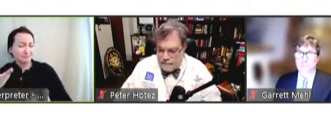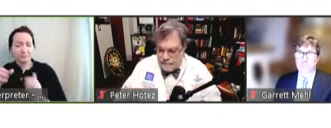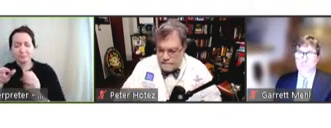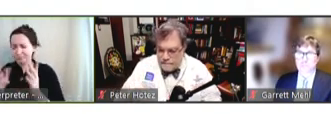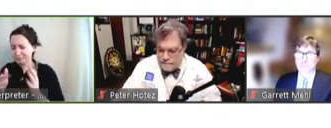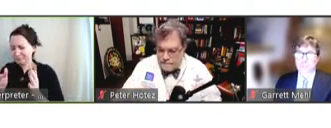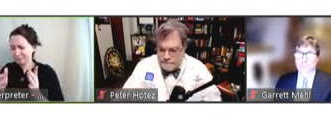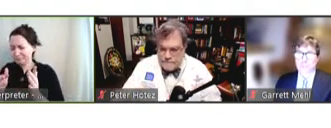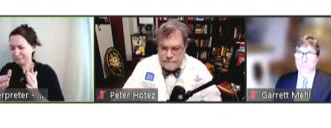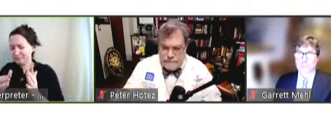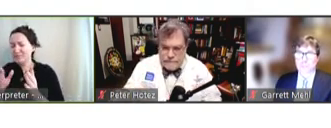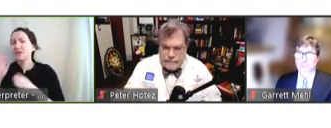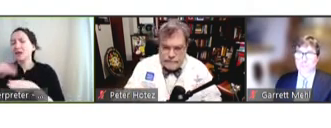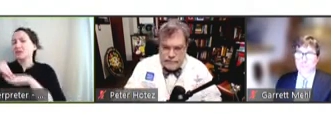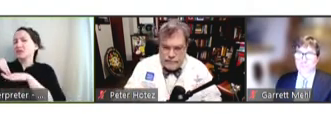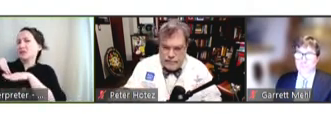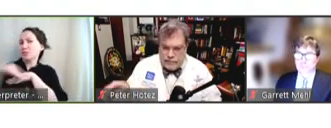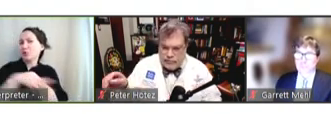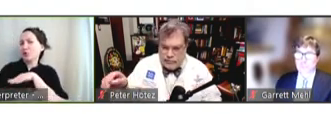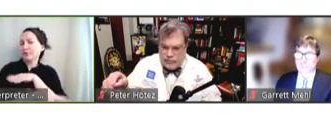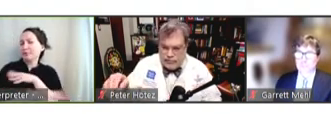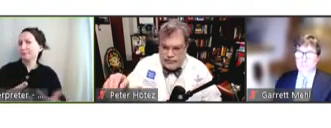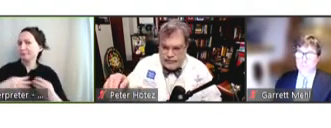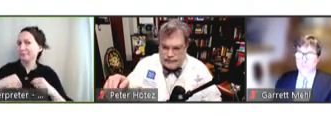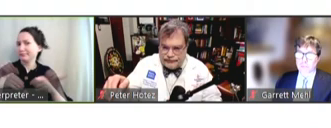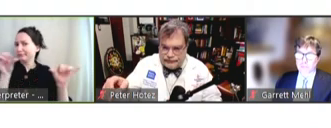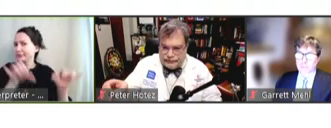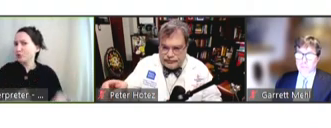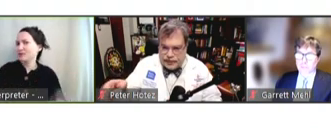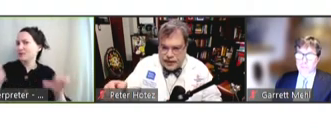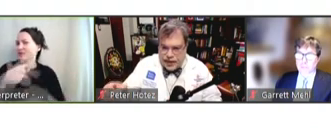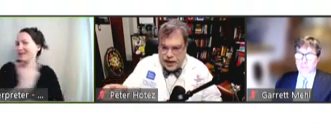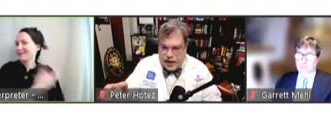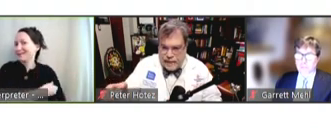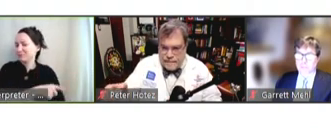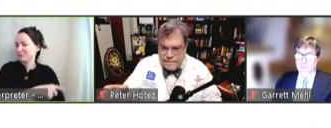spilled over into acceptance into routine vaccines -- if that's something we need to worry about.